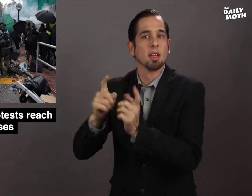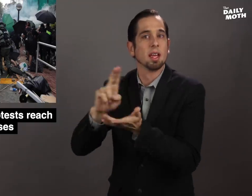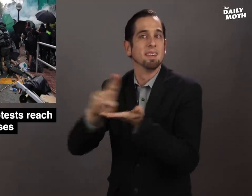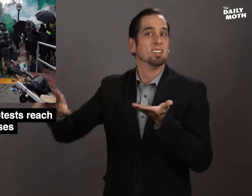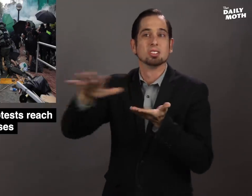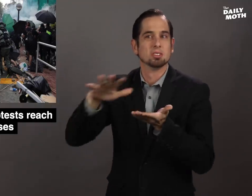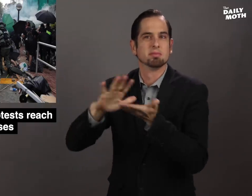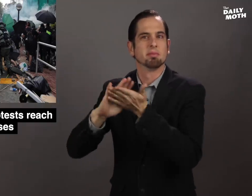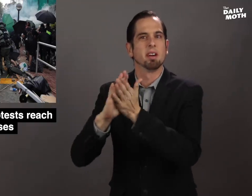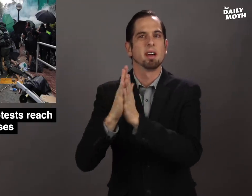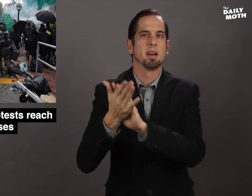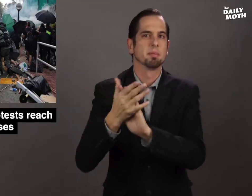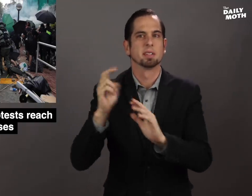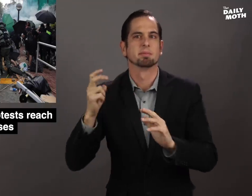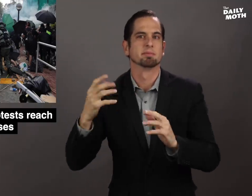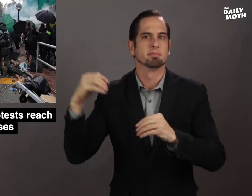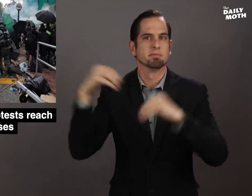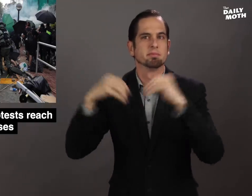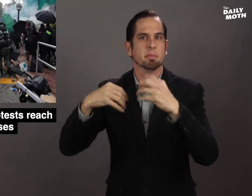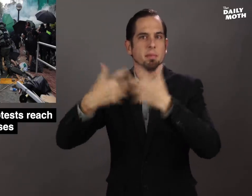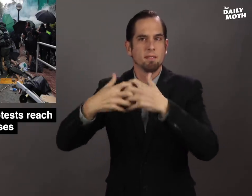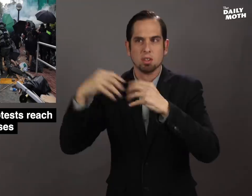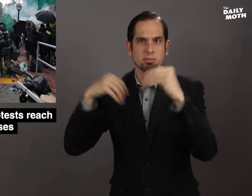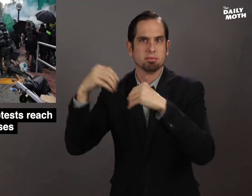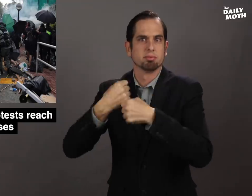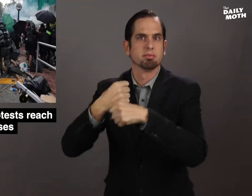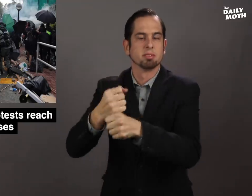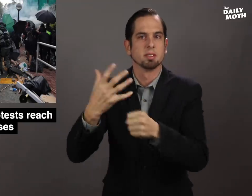an university into a manufacturing base for